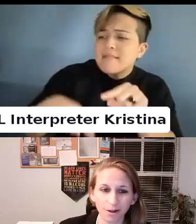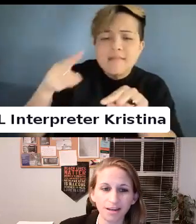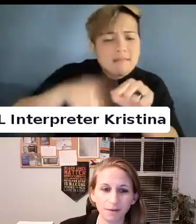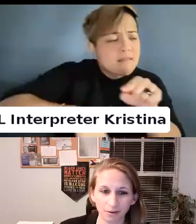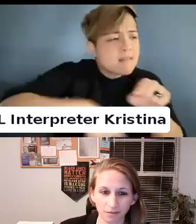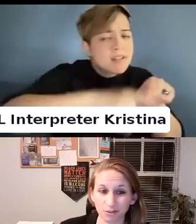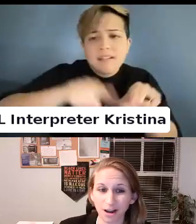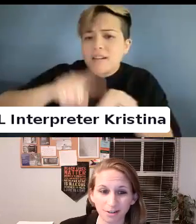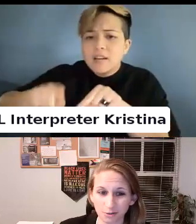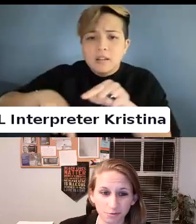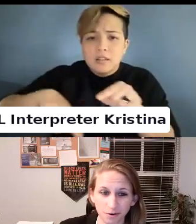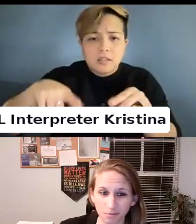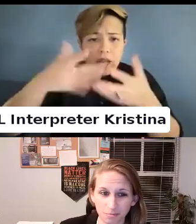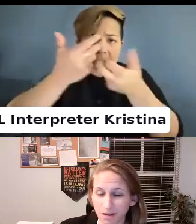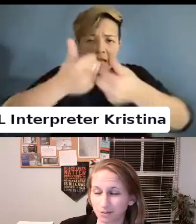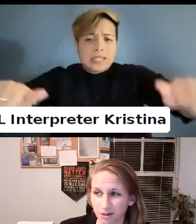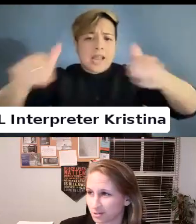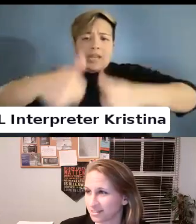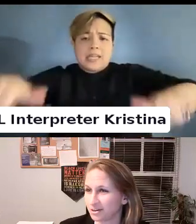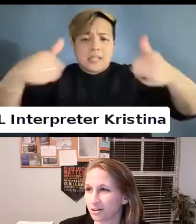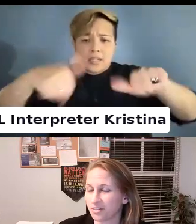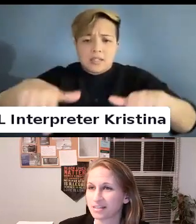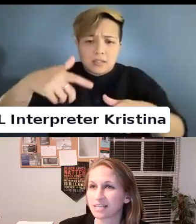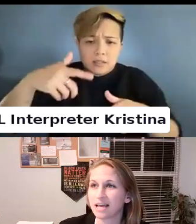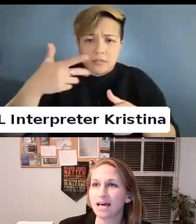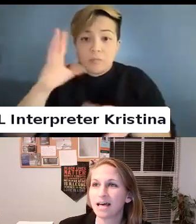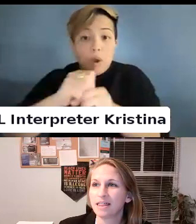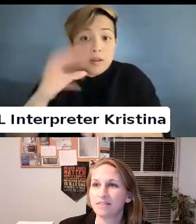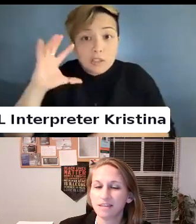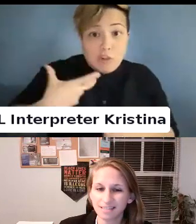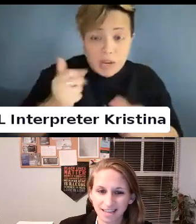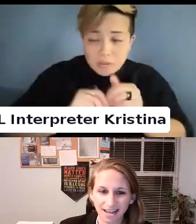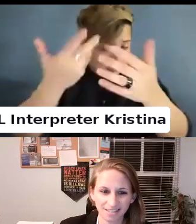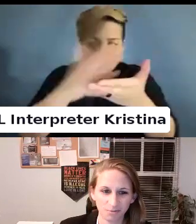Any manner of things. All the things. The exact same justifications.